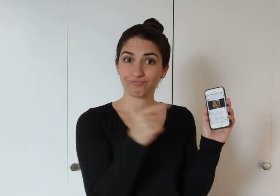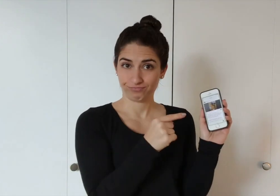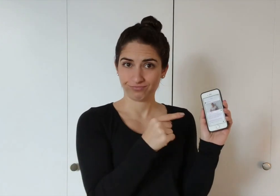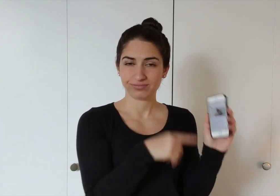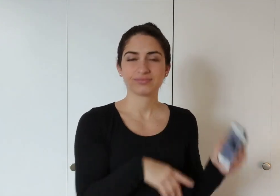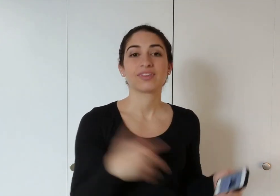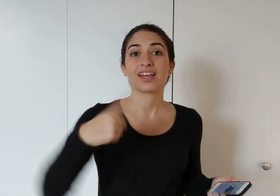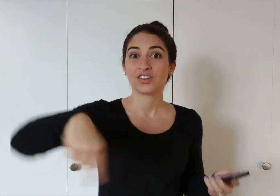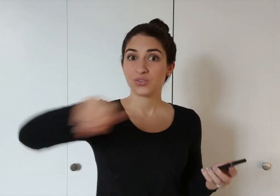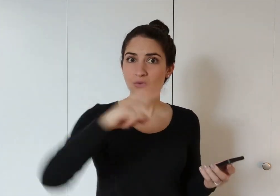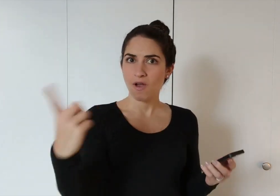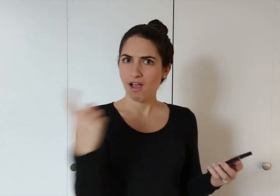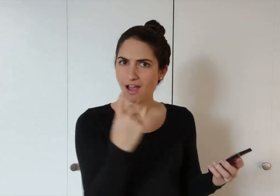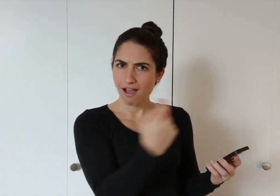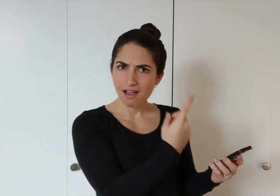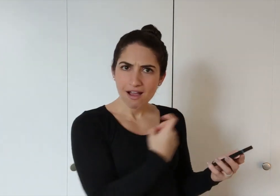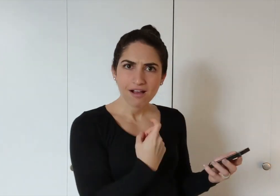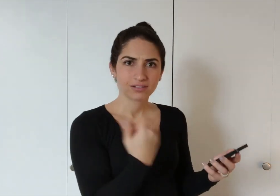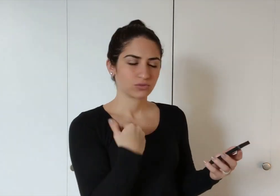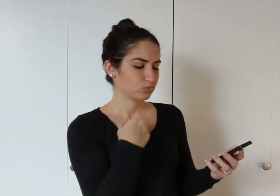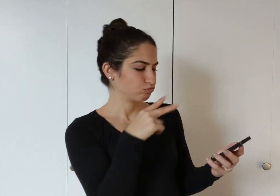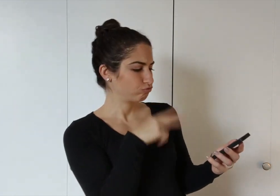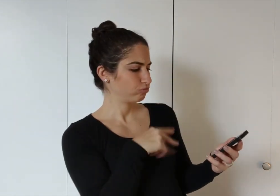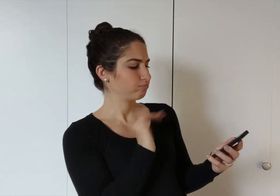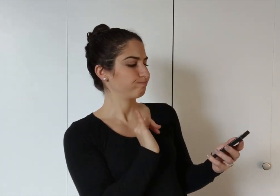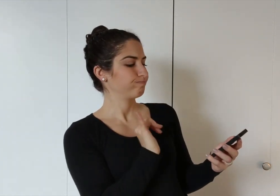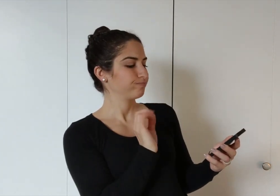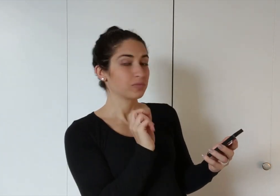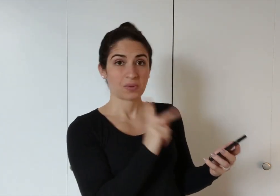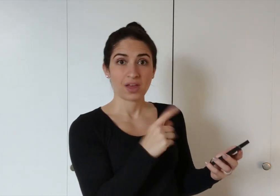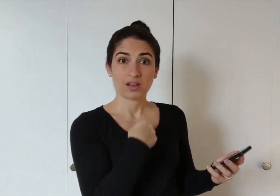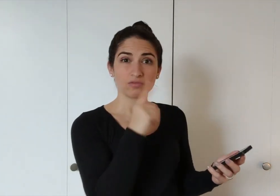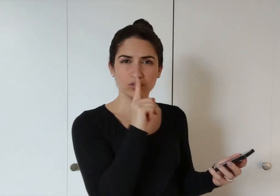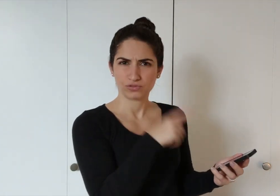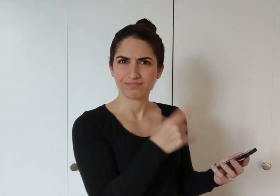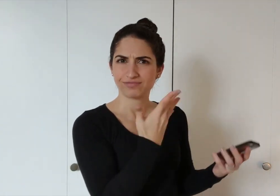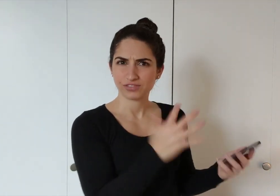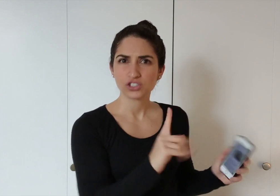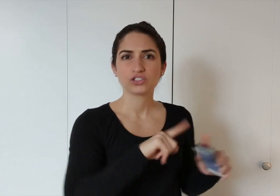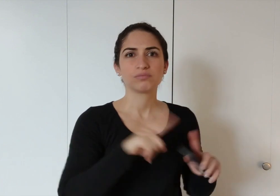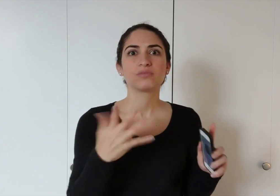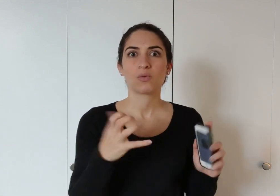So here, you all asked me, and I've read and I've responded already, but I wanted